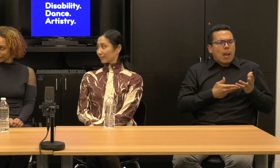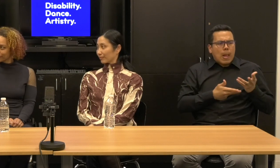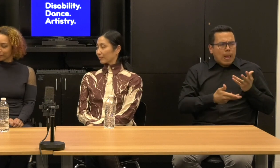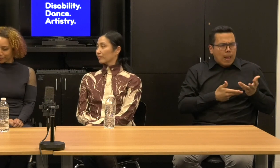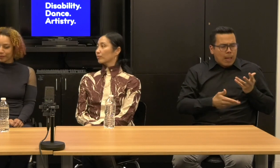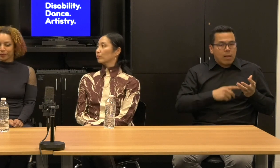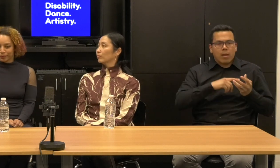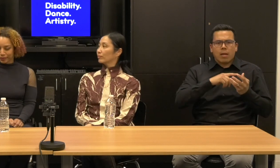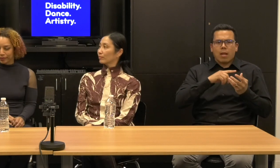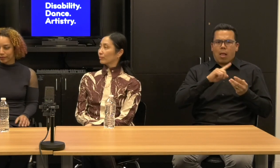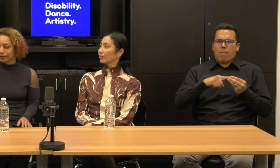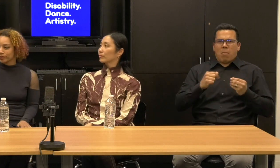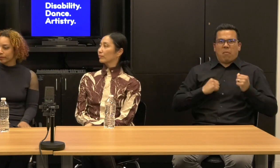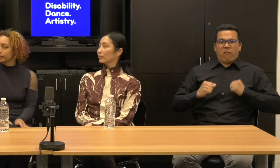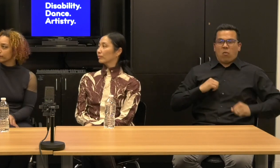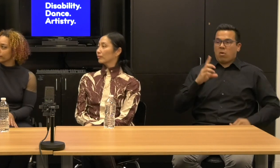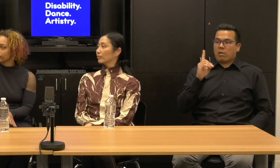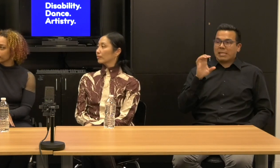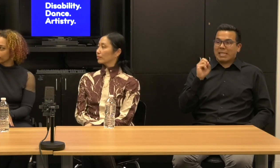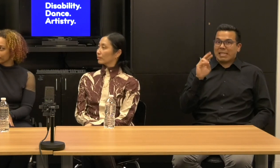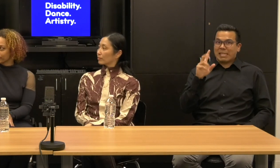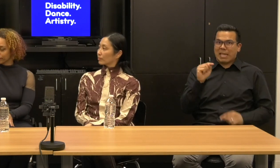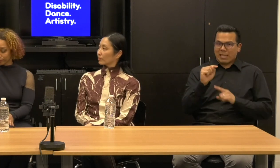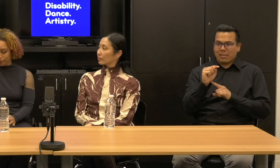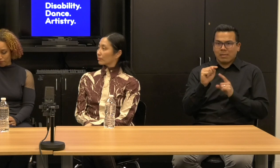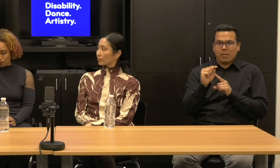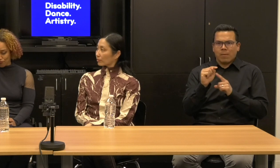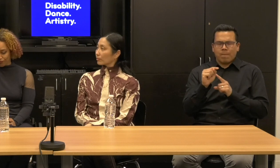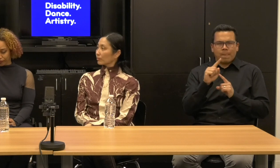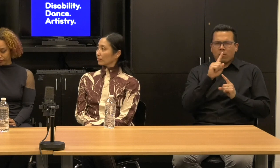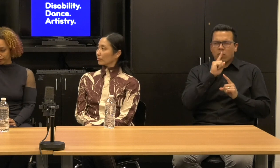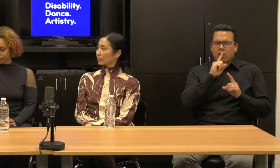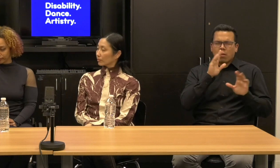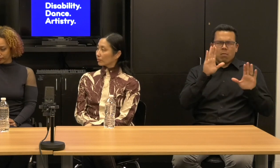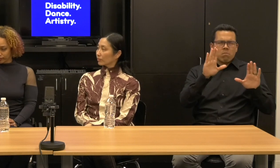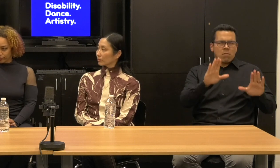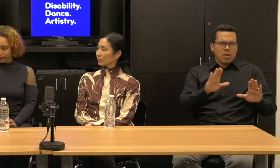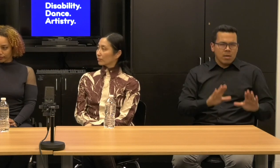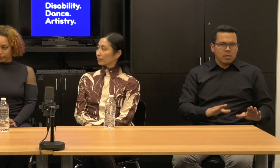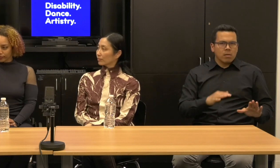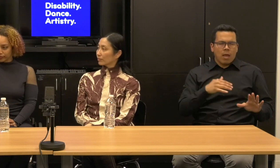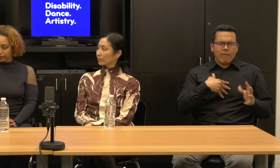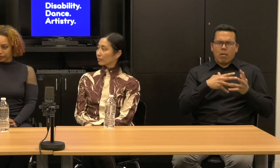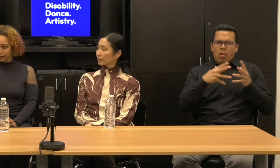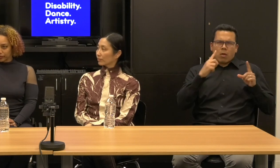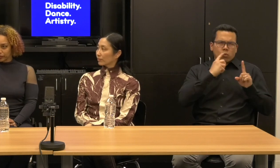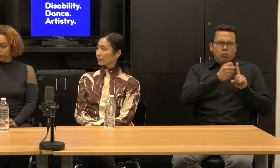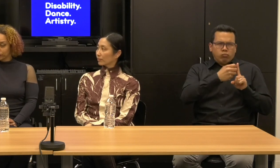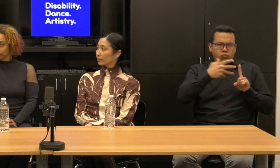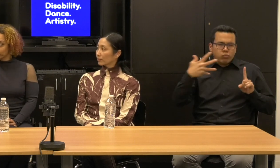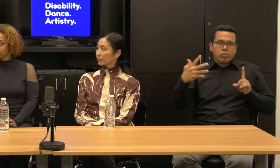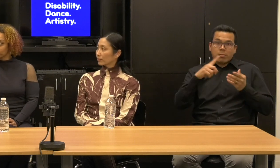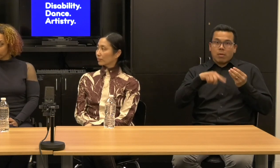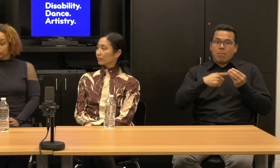It's in this incredible, uh, there's so many features that I think we'll get to, but um, you can help us ask about those things, right?